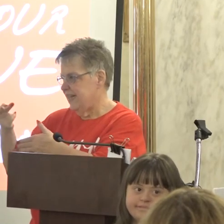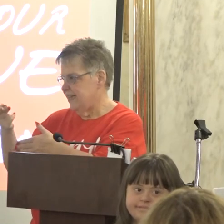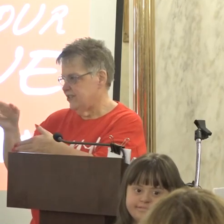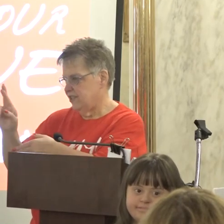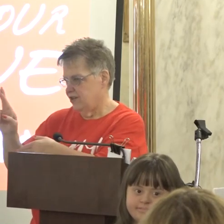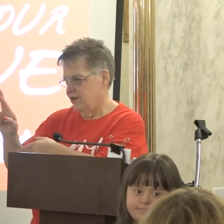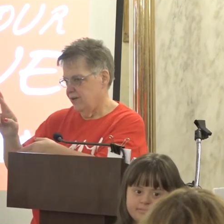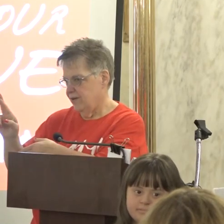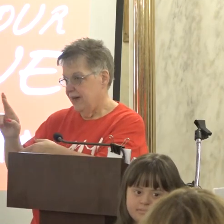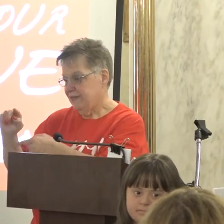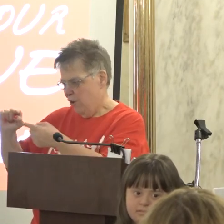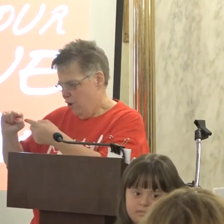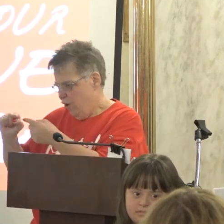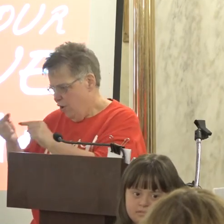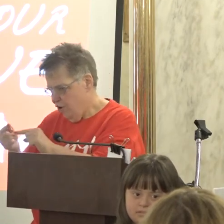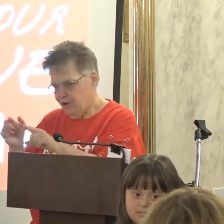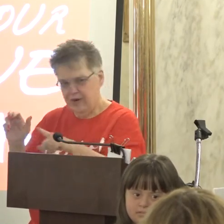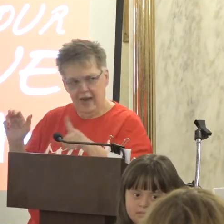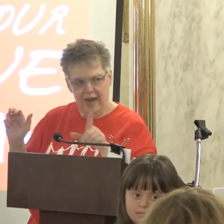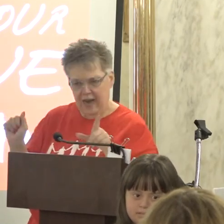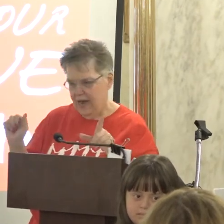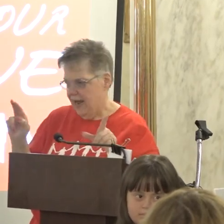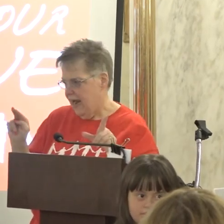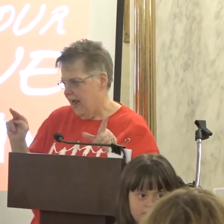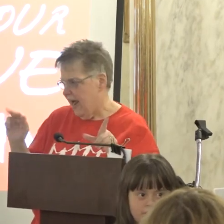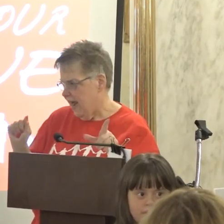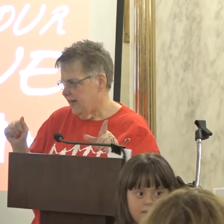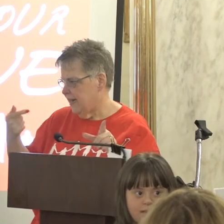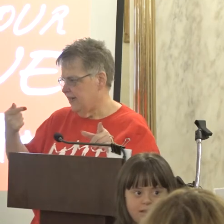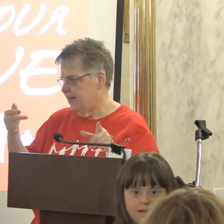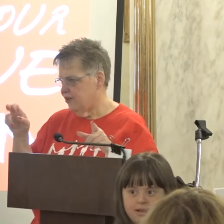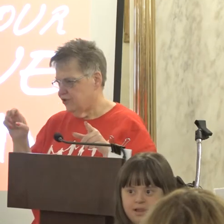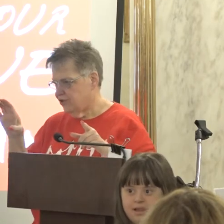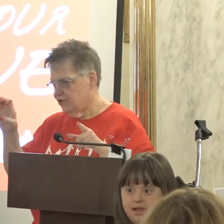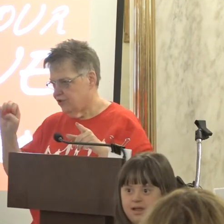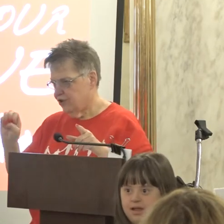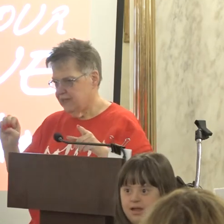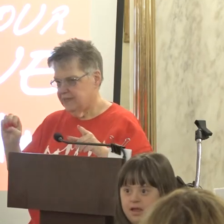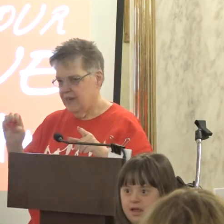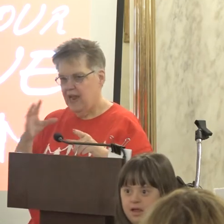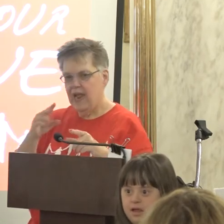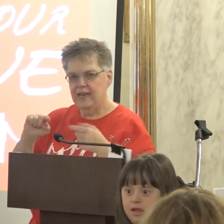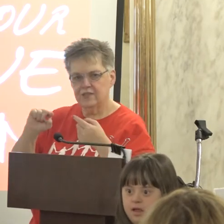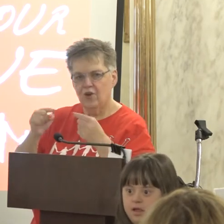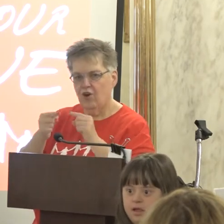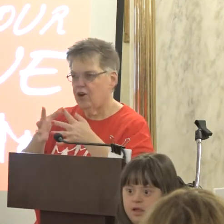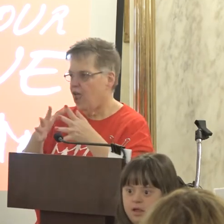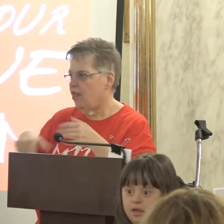It's going to hurt Anna it's going to hurt Gracie It's going to hurt lots of y'all